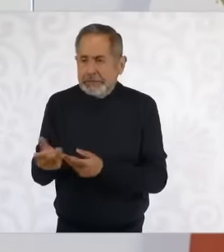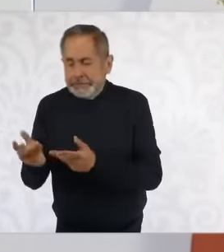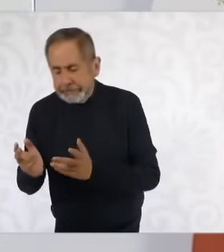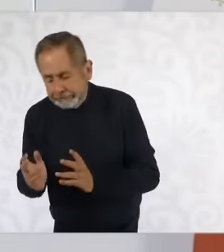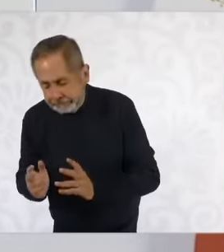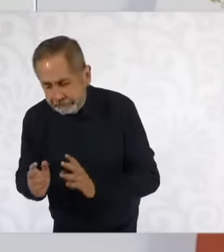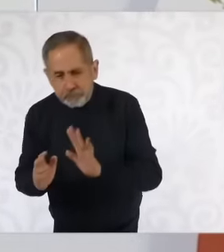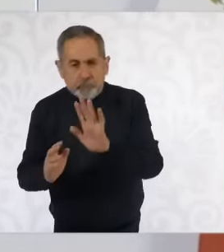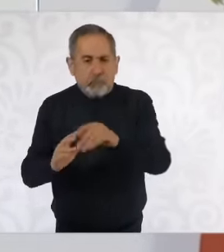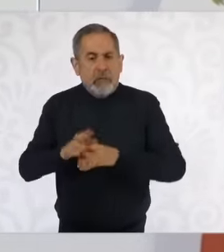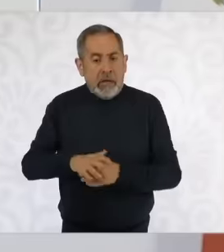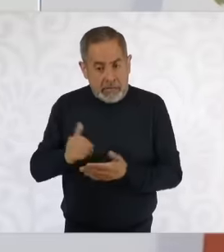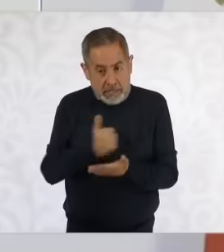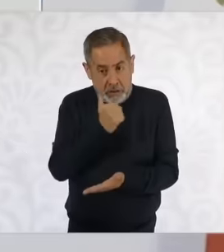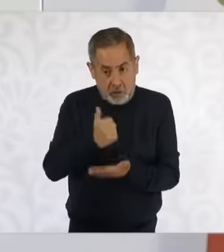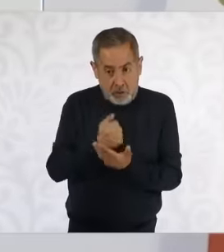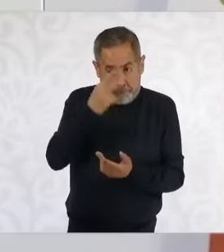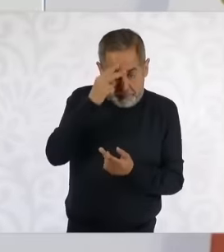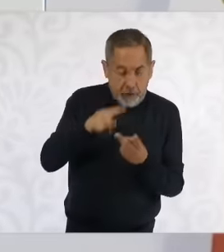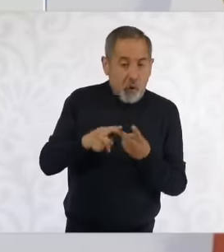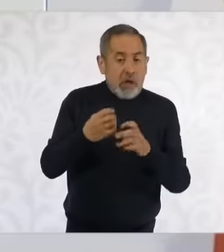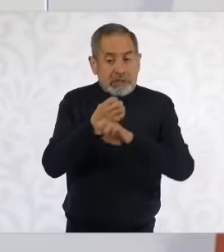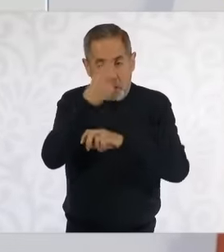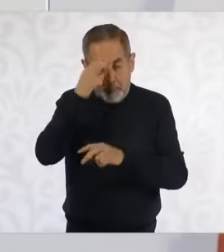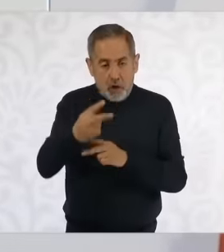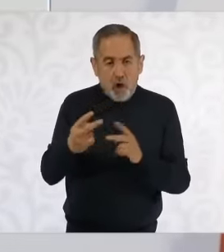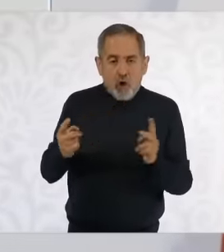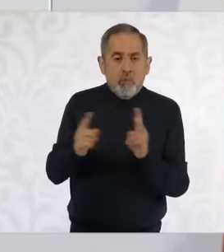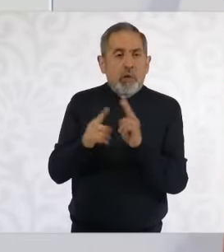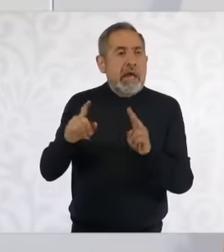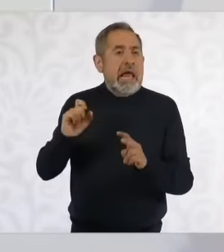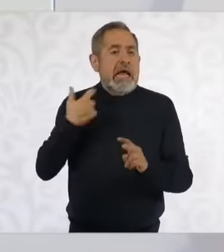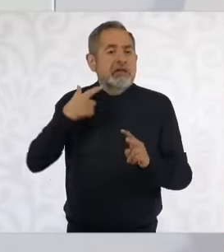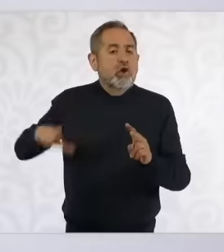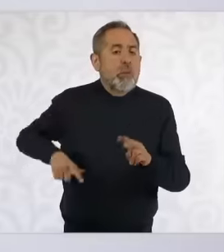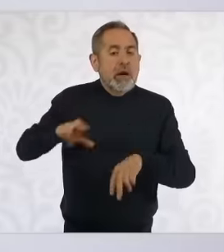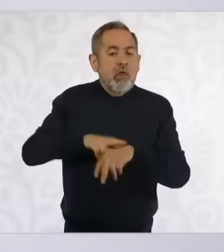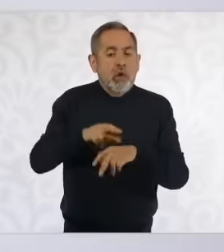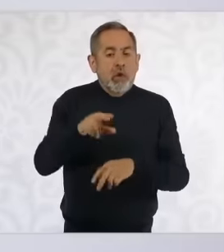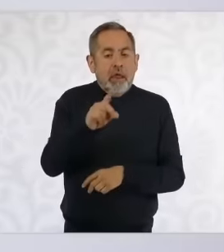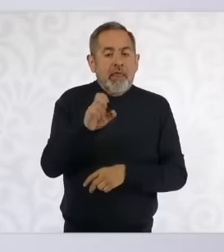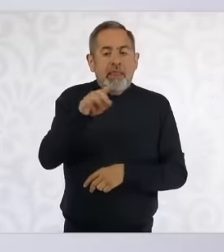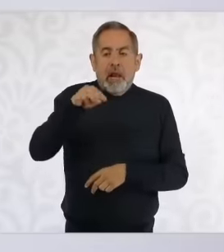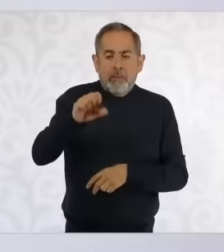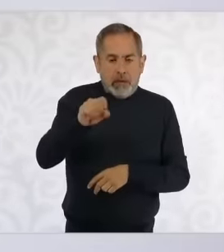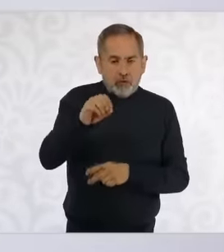Mexico City and the state of Mexico, the then governor of Mazo made the decision that